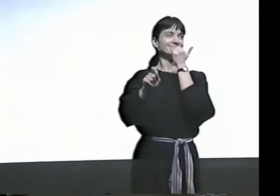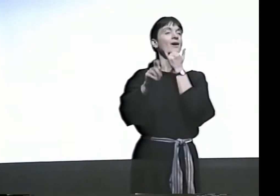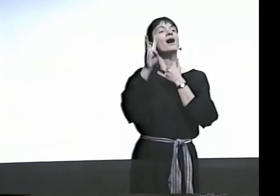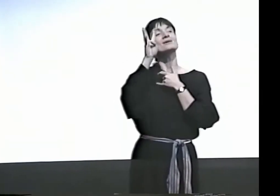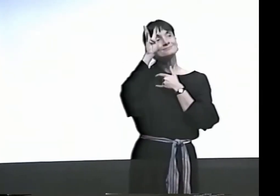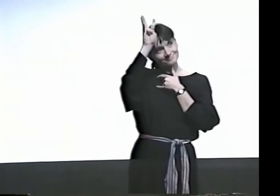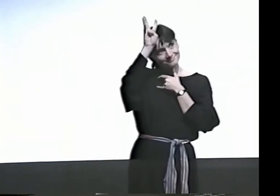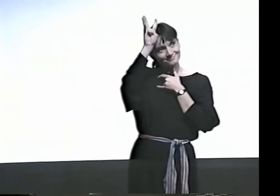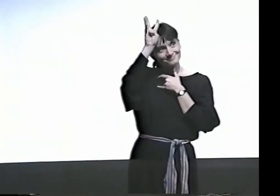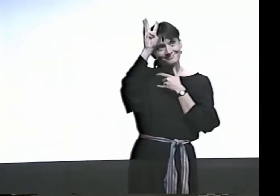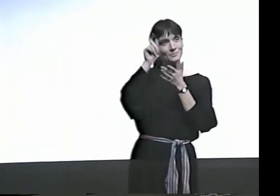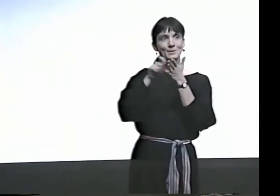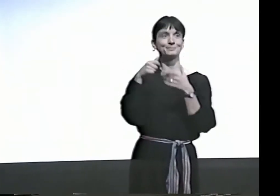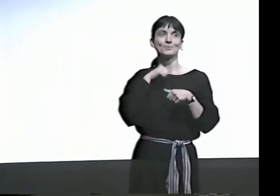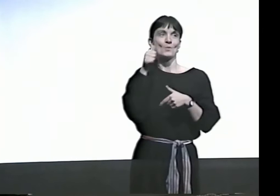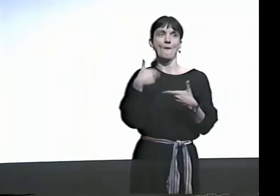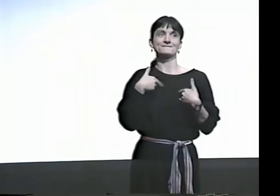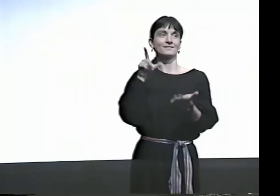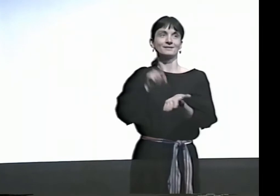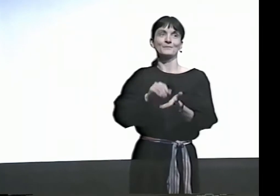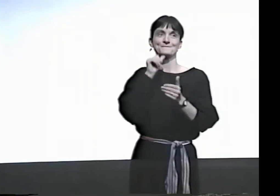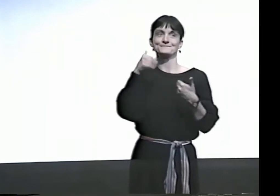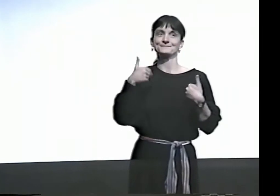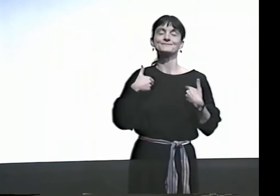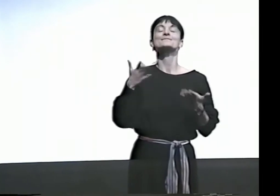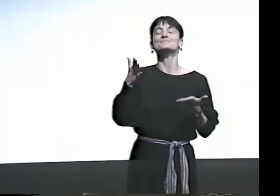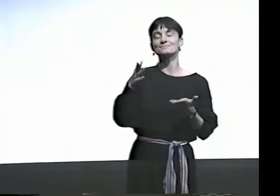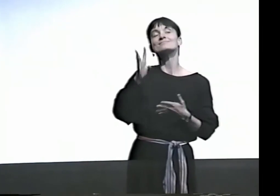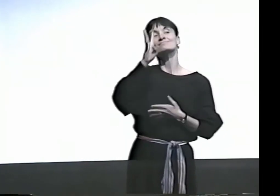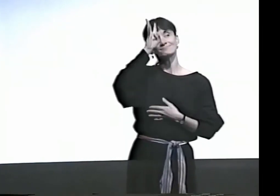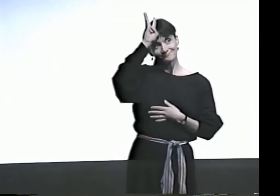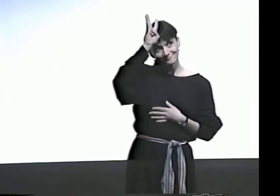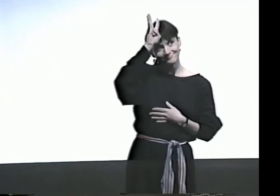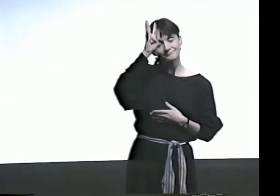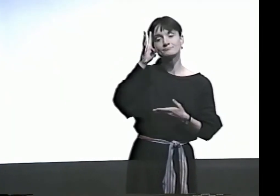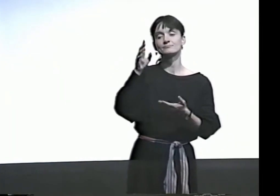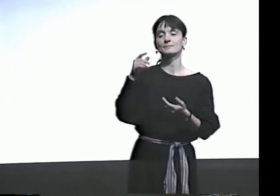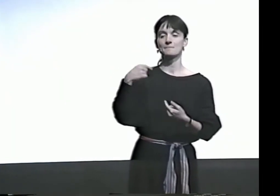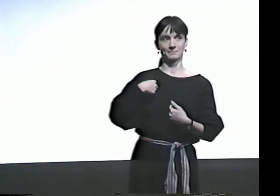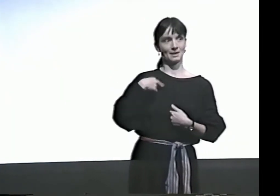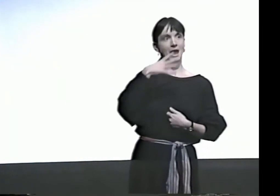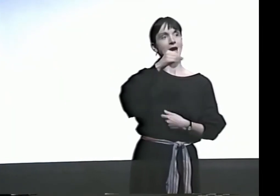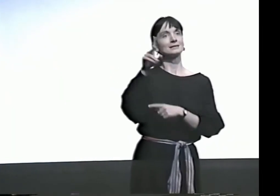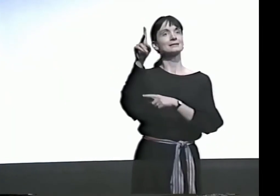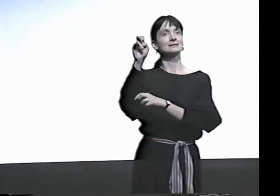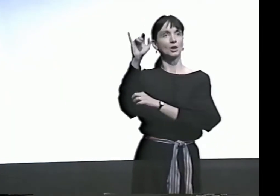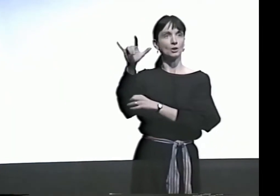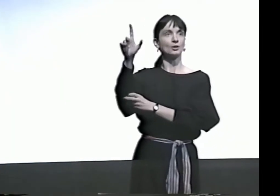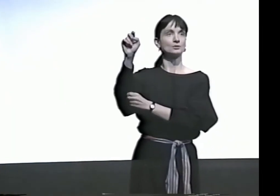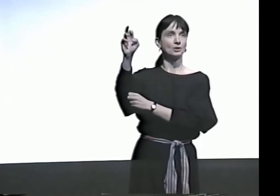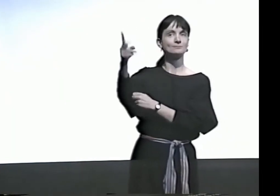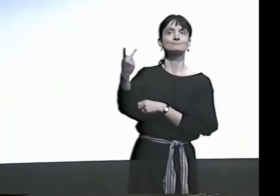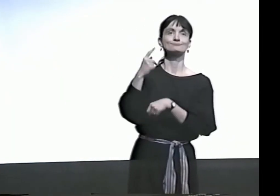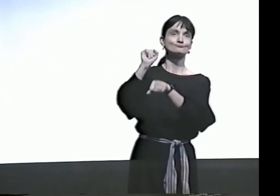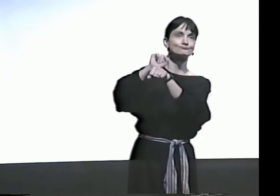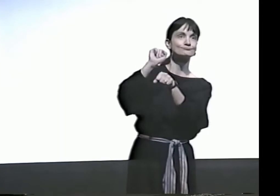WELL, "WRITTEN" ISN'T REALLY THE RIGHT WORD. CREATED BY. HEH. I DON'T HAVE THE PRINTED VERSION OF IT, BUT IT WAS CREATED BY ME AND KENNY LERNER.